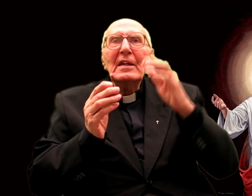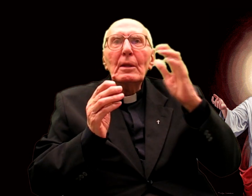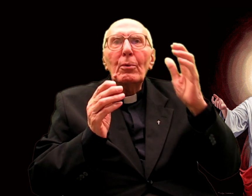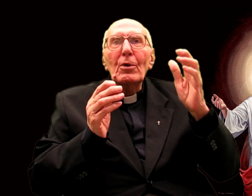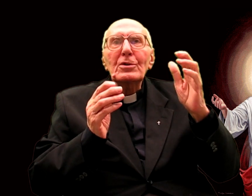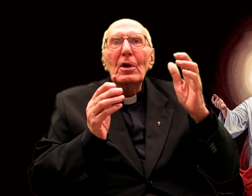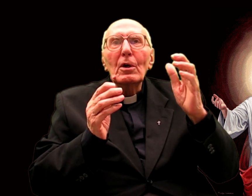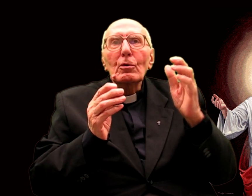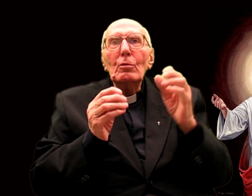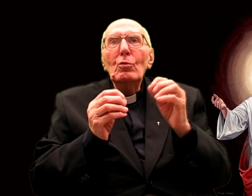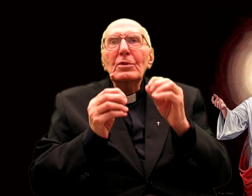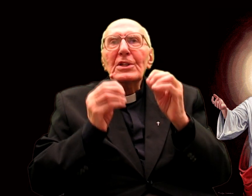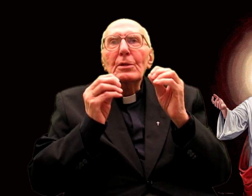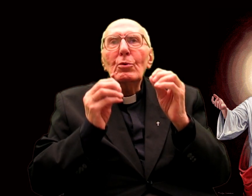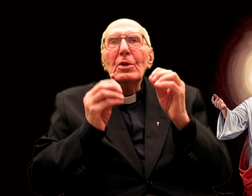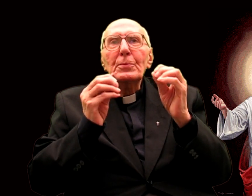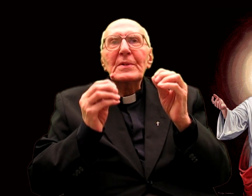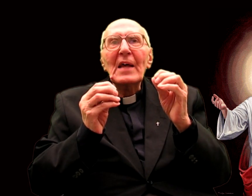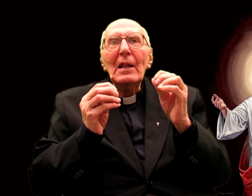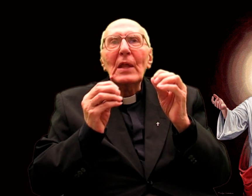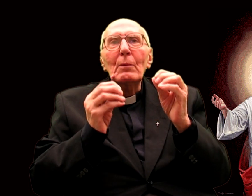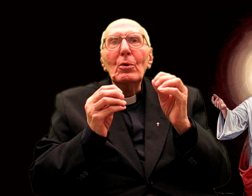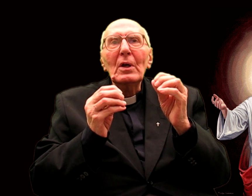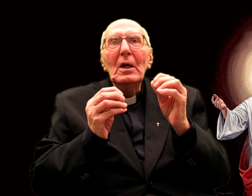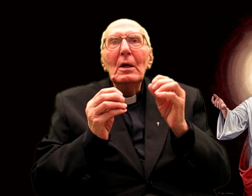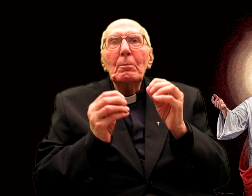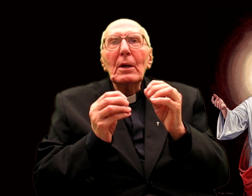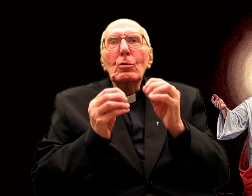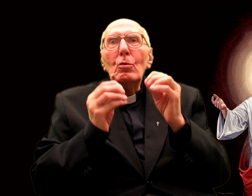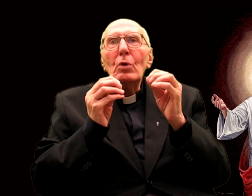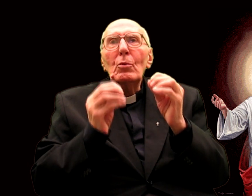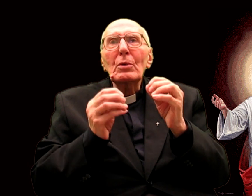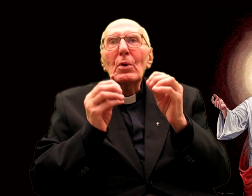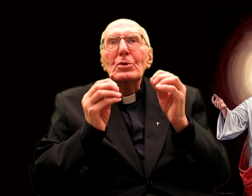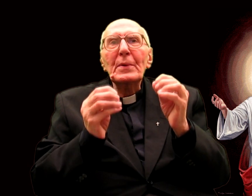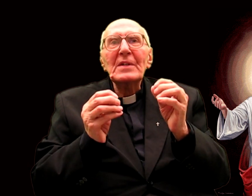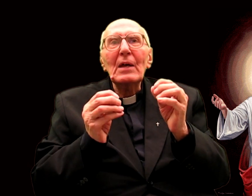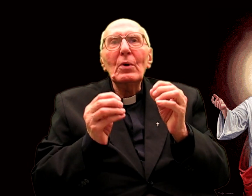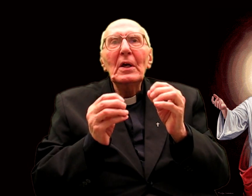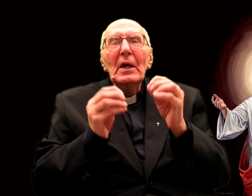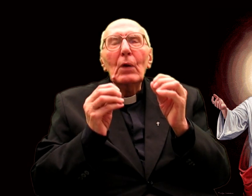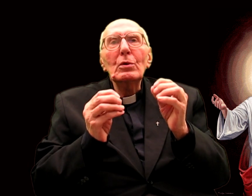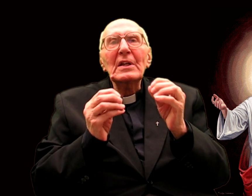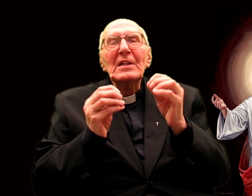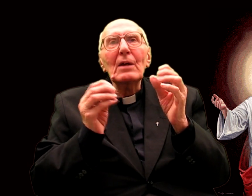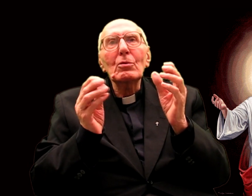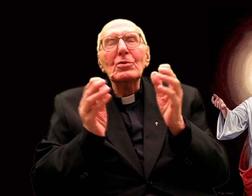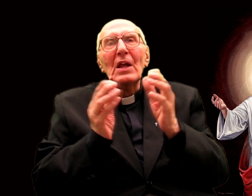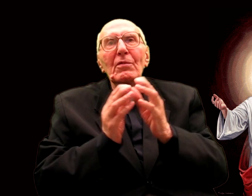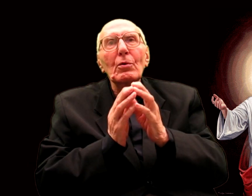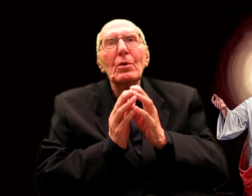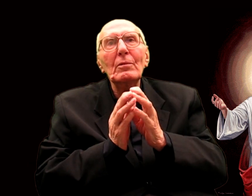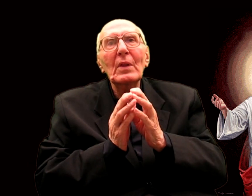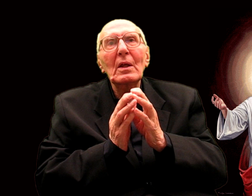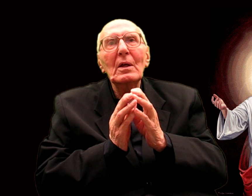come later, as a special witness of love for love despised and reviled the Savior.